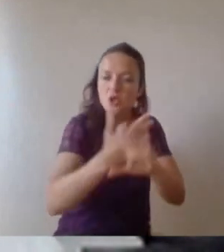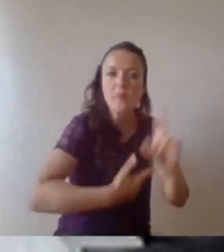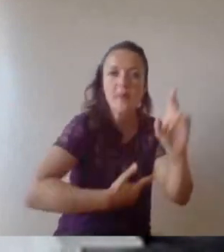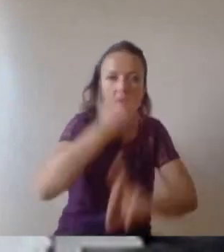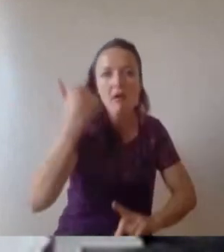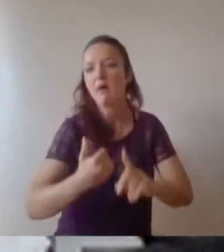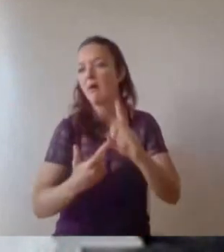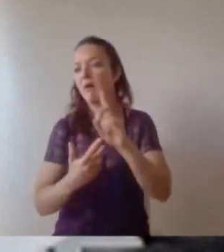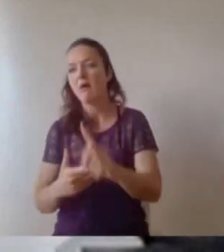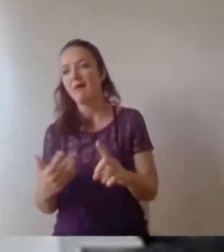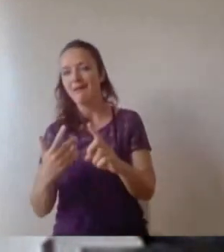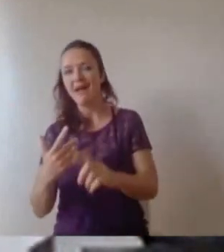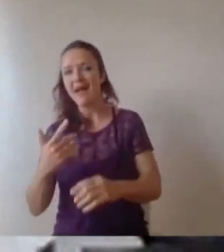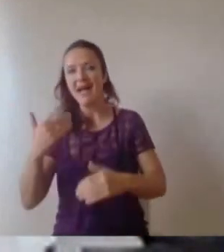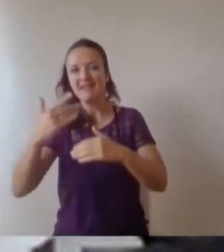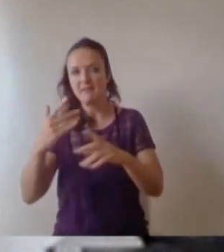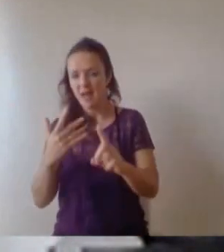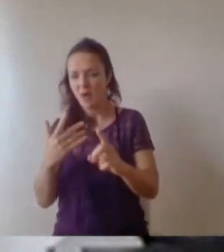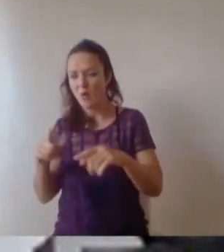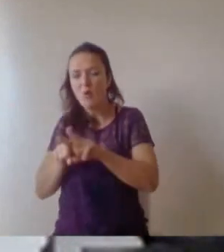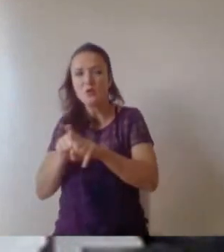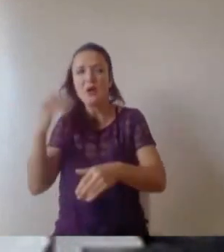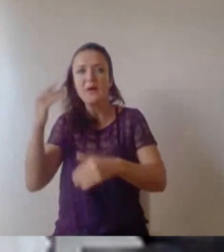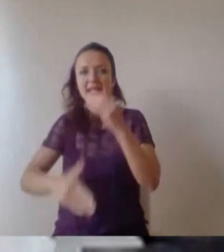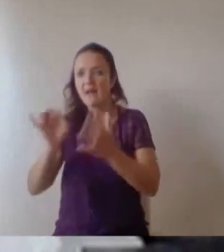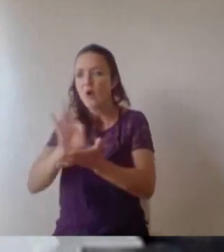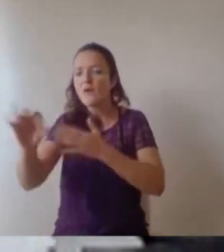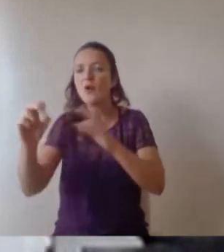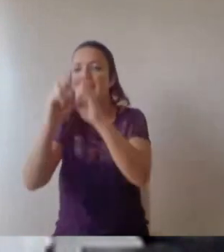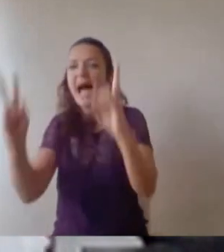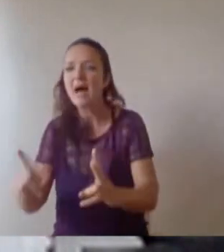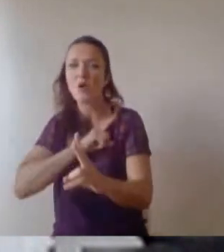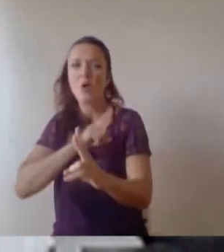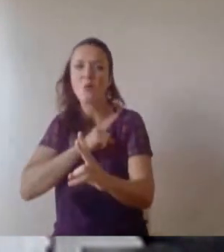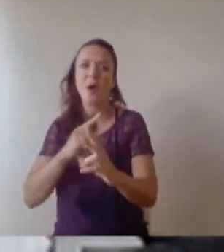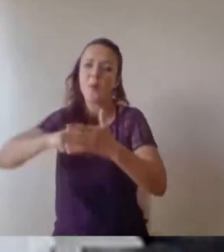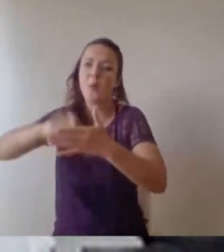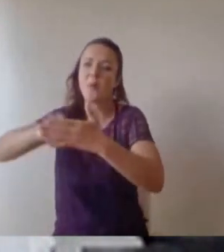able to afford a house because I was eating too many avocados, much like people my age. And I don't have to describe to you how